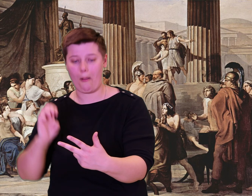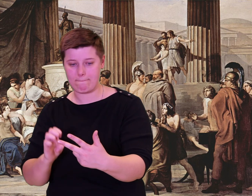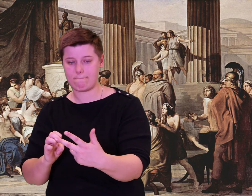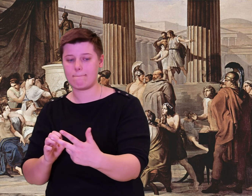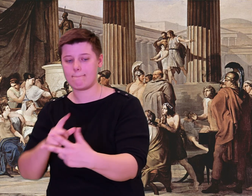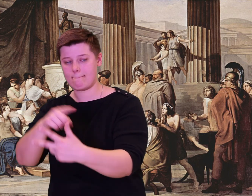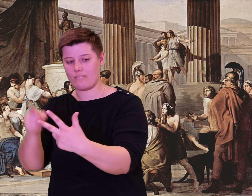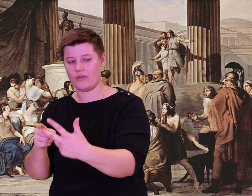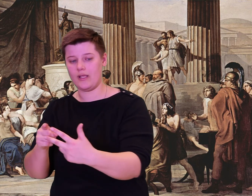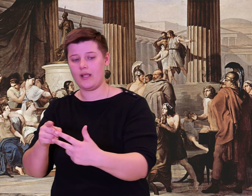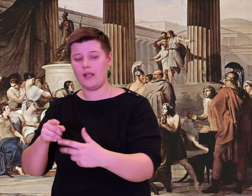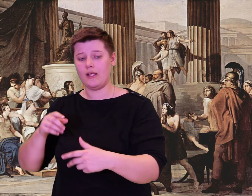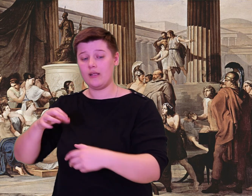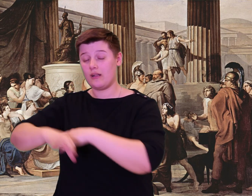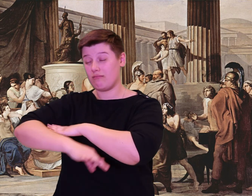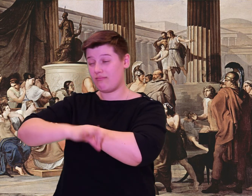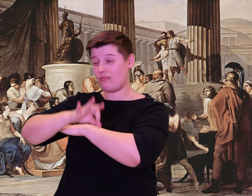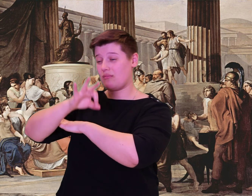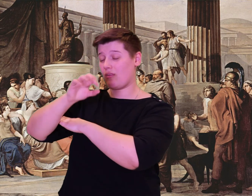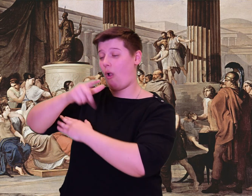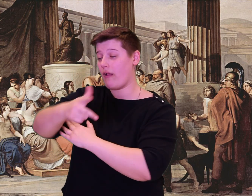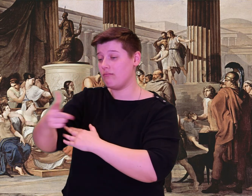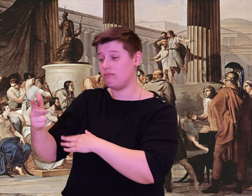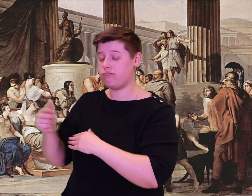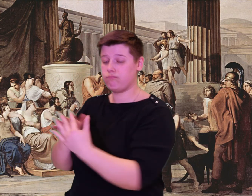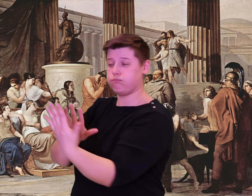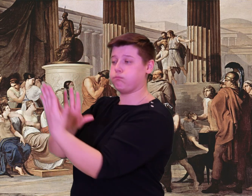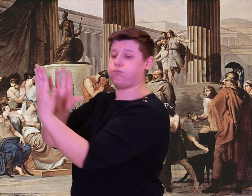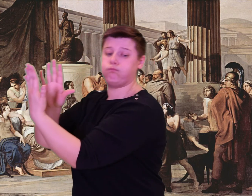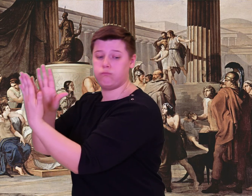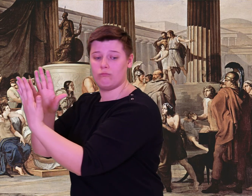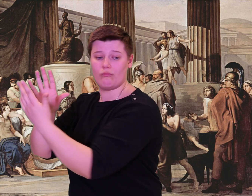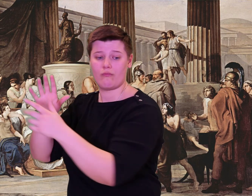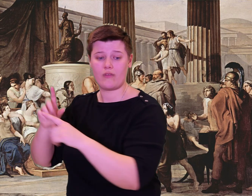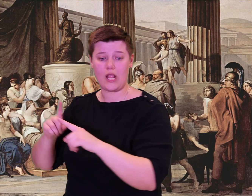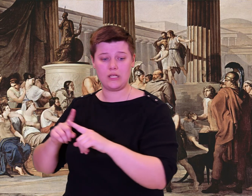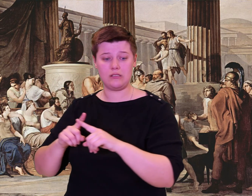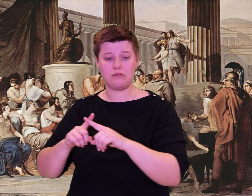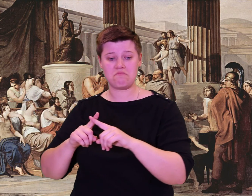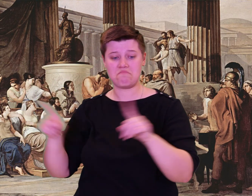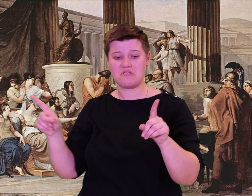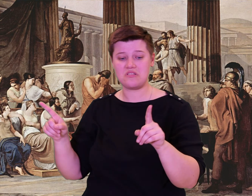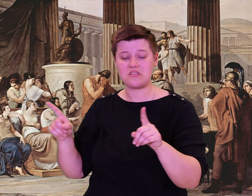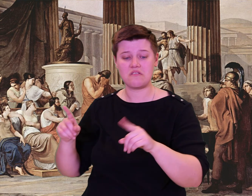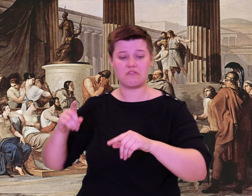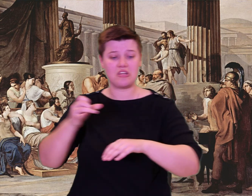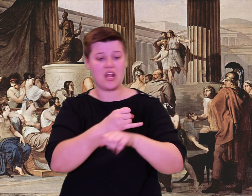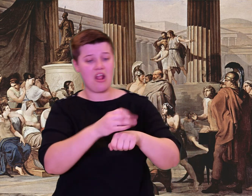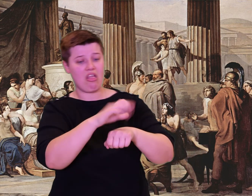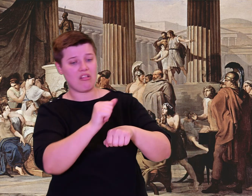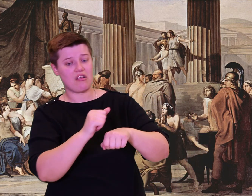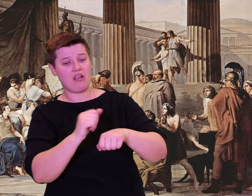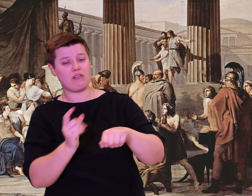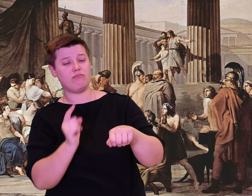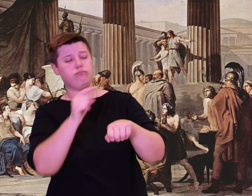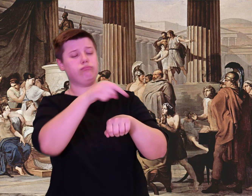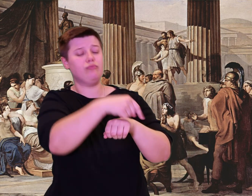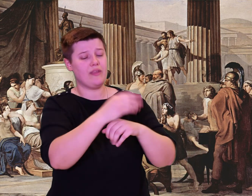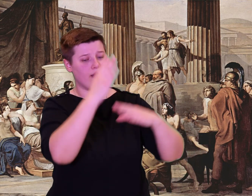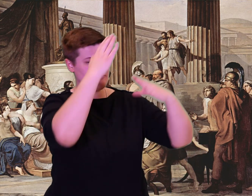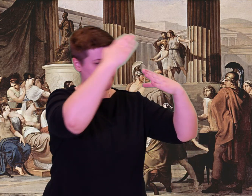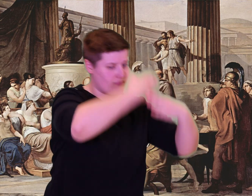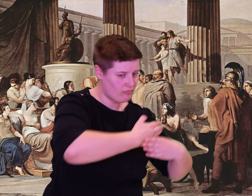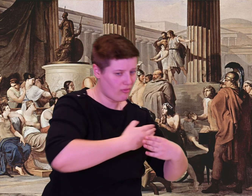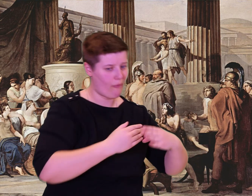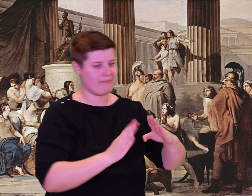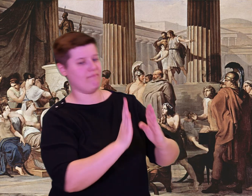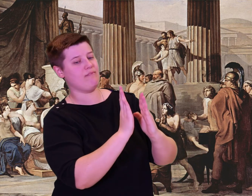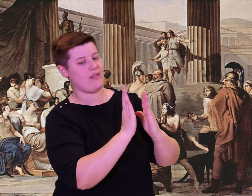and Same. All the others face the dawn; my Ithaca is set apart, most distant,